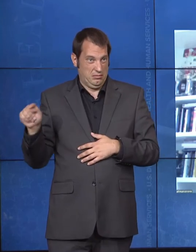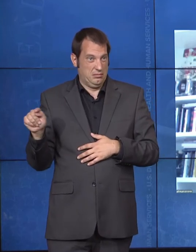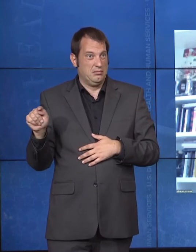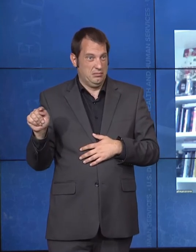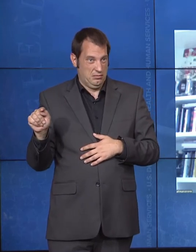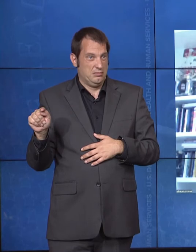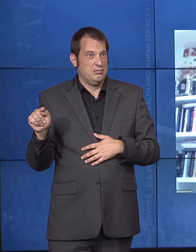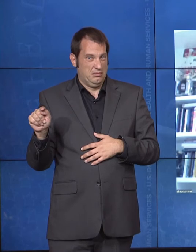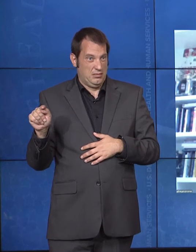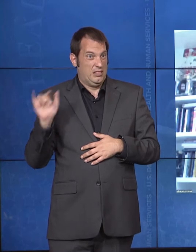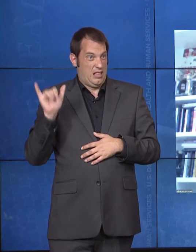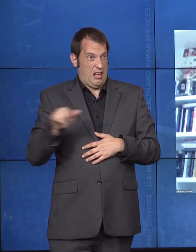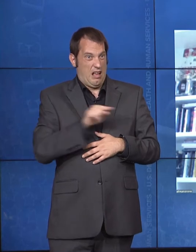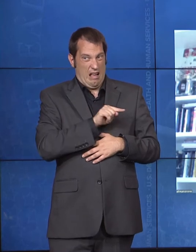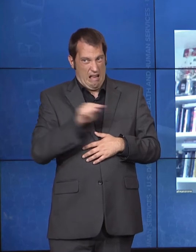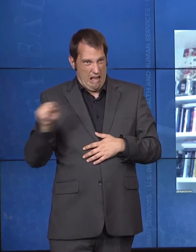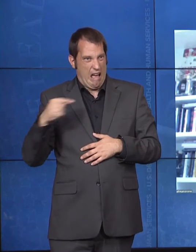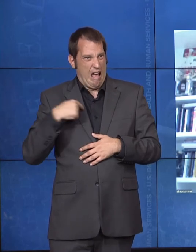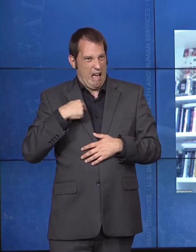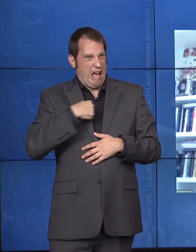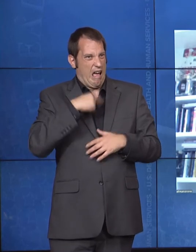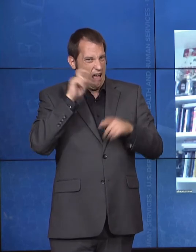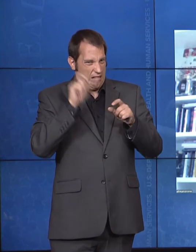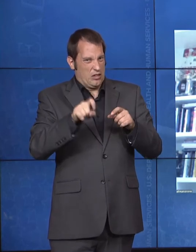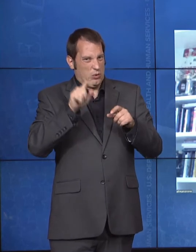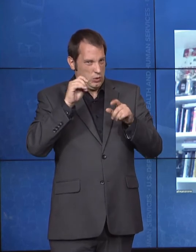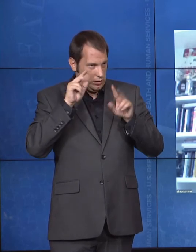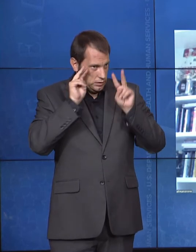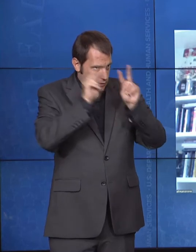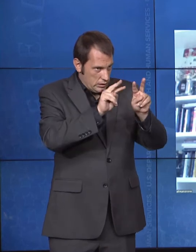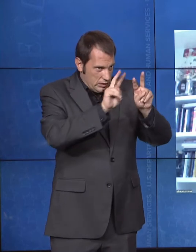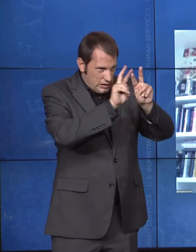assessments using the best medical evidence. They would use these blood cap -- cut offs